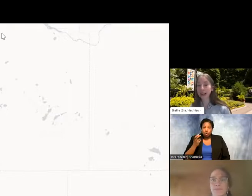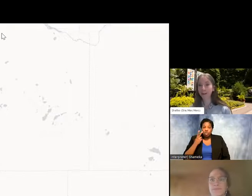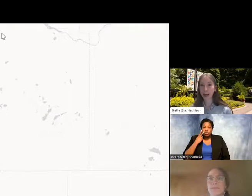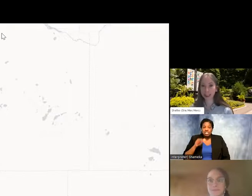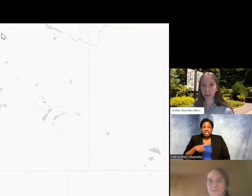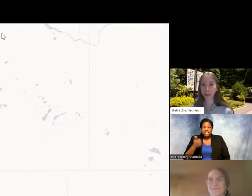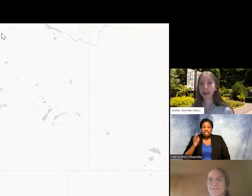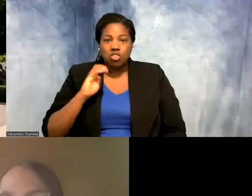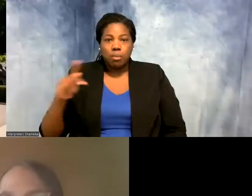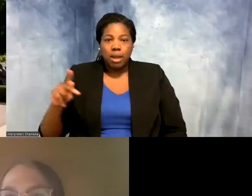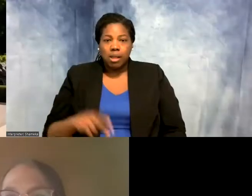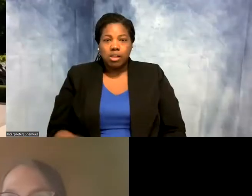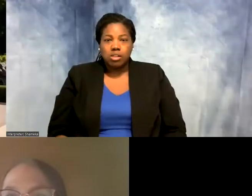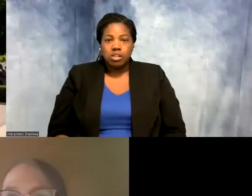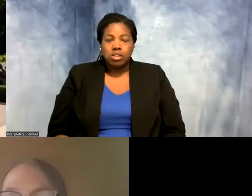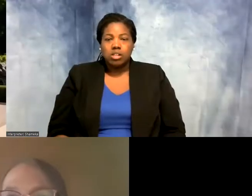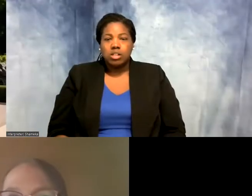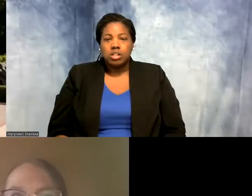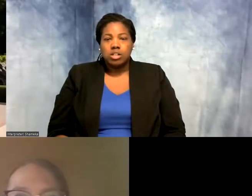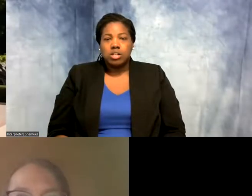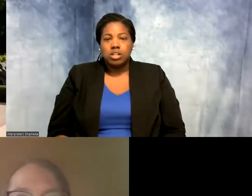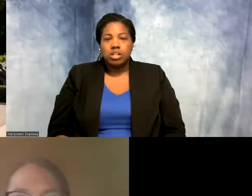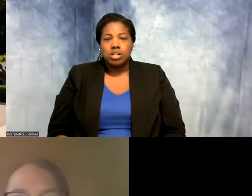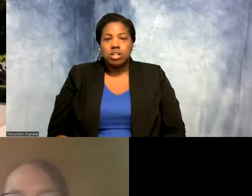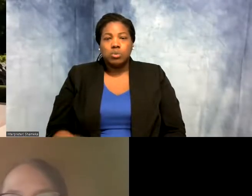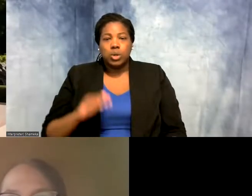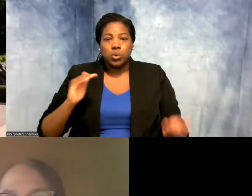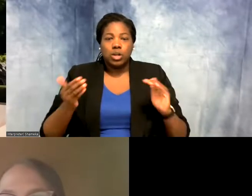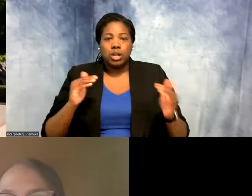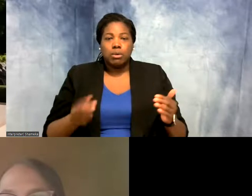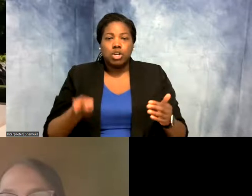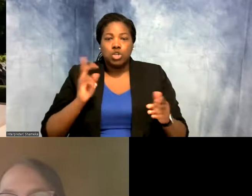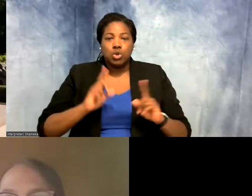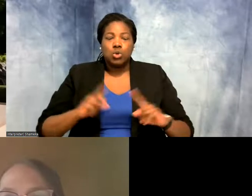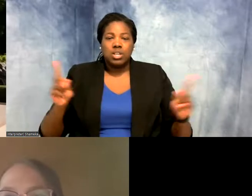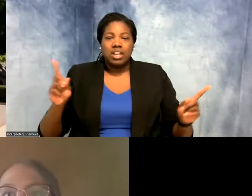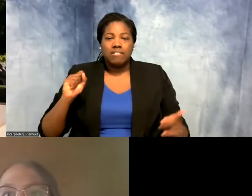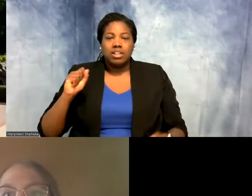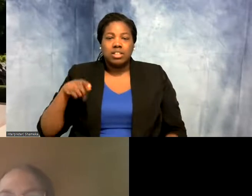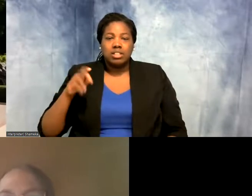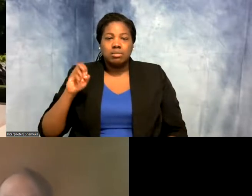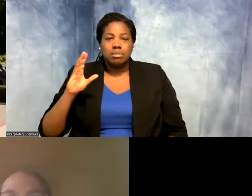if possible, where we will actually compare two different species. And so audience members,